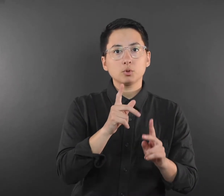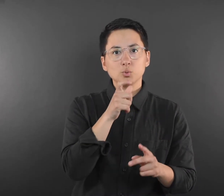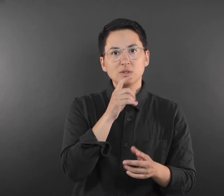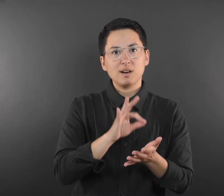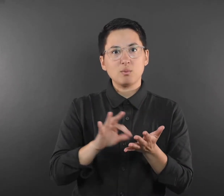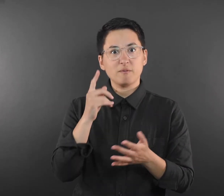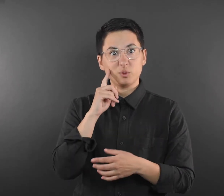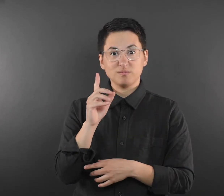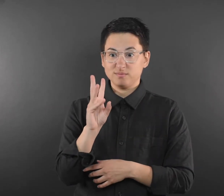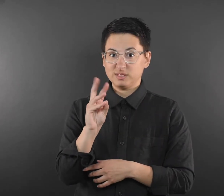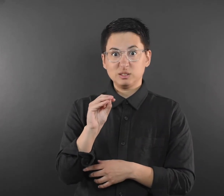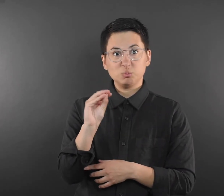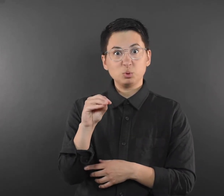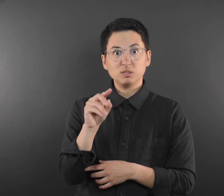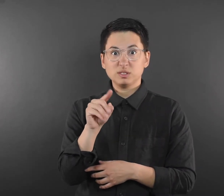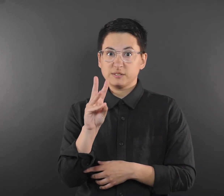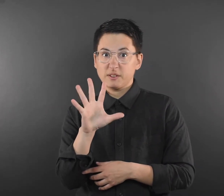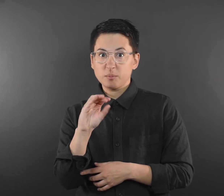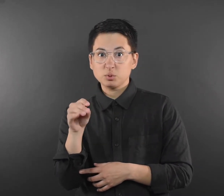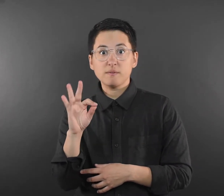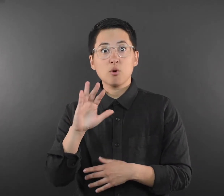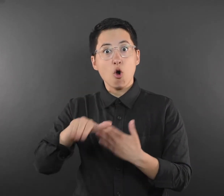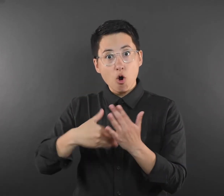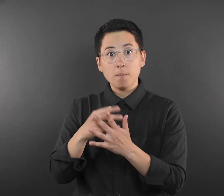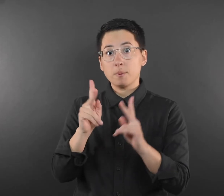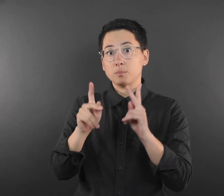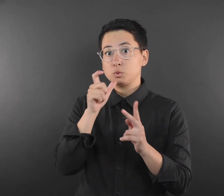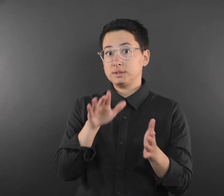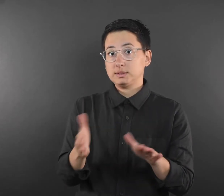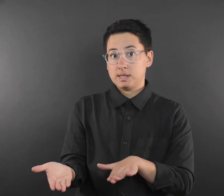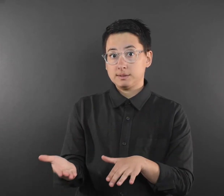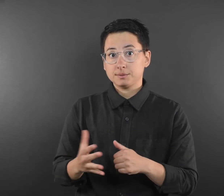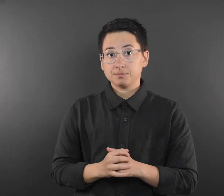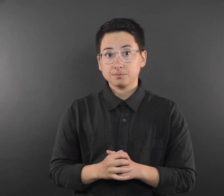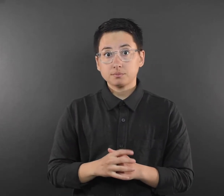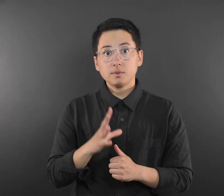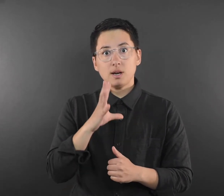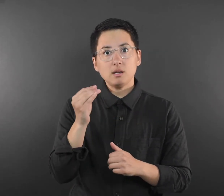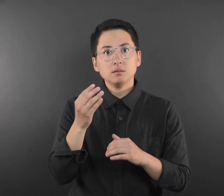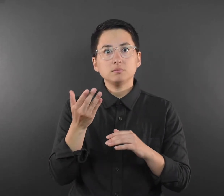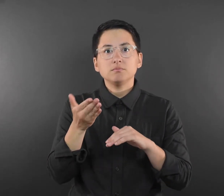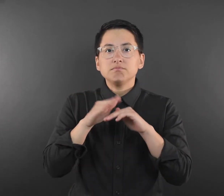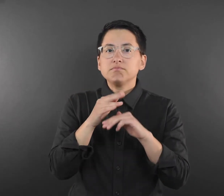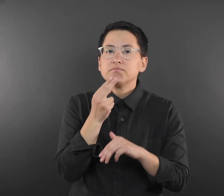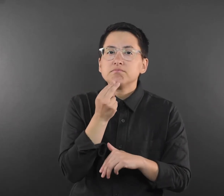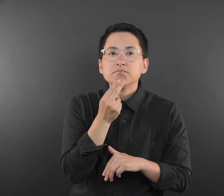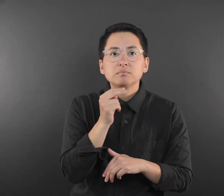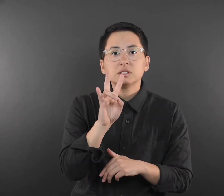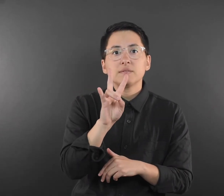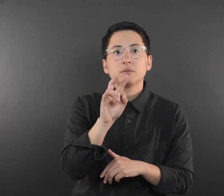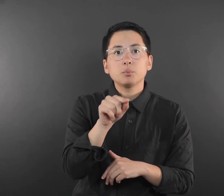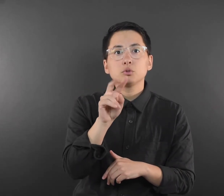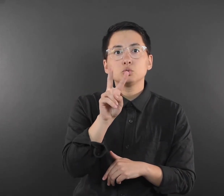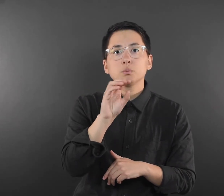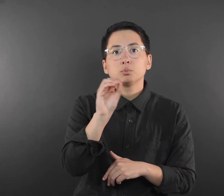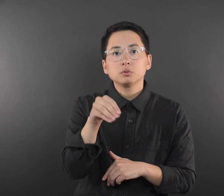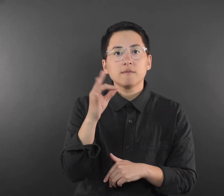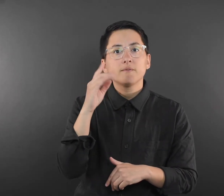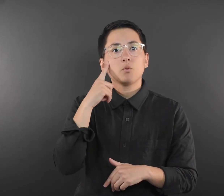who accounted for 60%–65% of all people who died; and increased non-significantly (7.2%)